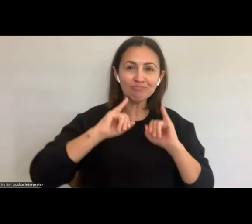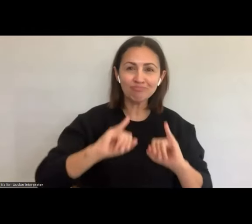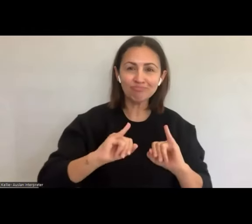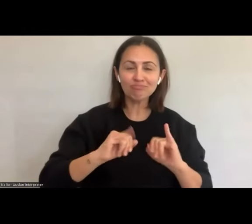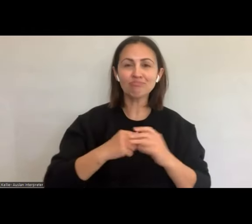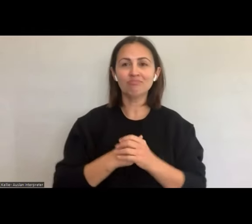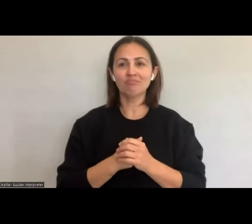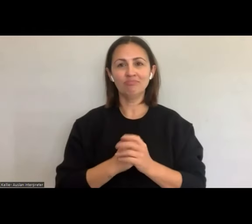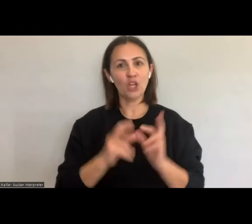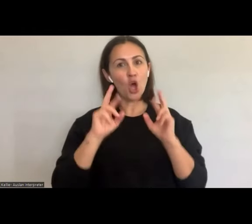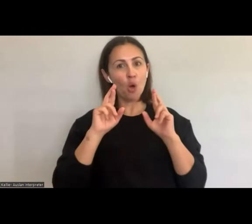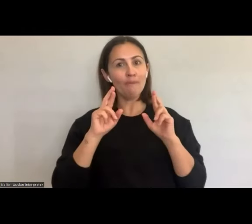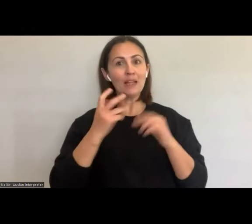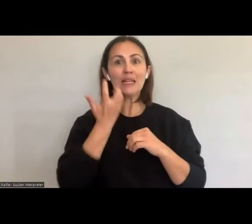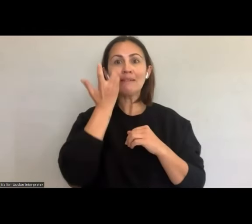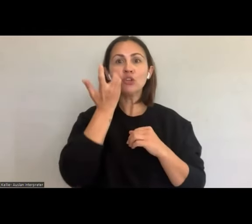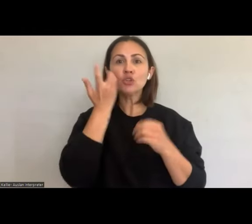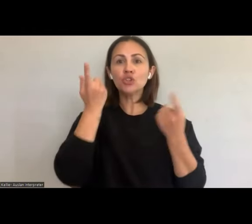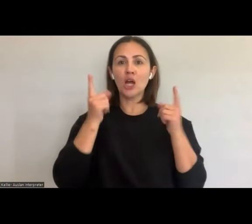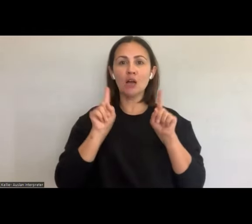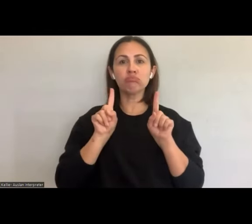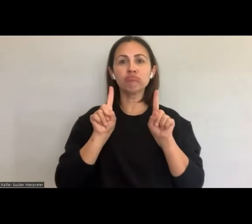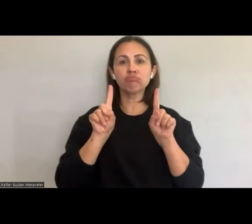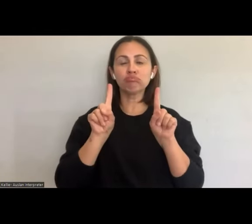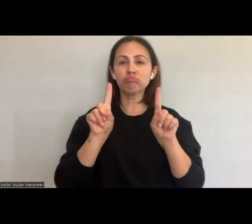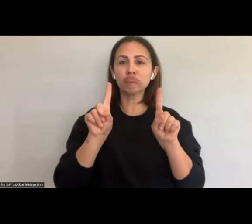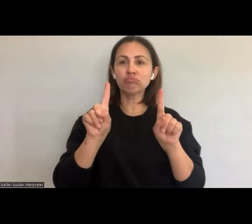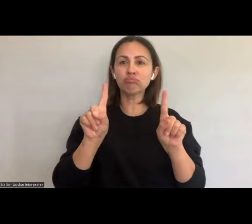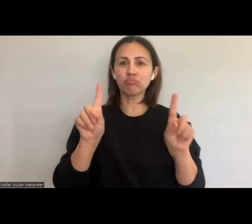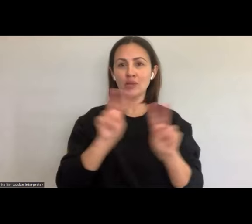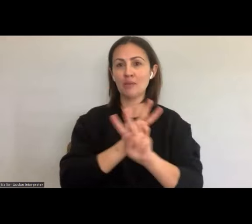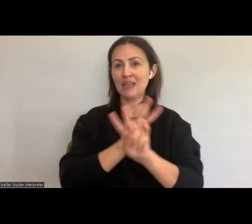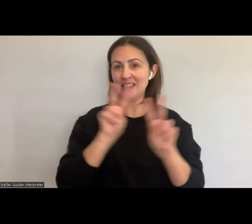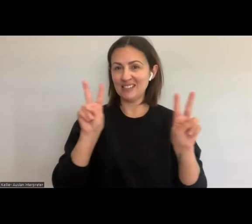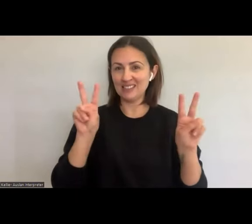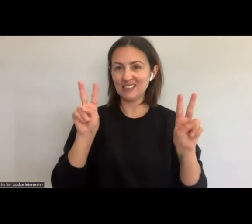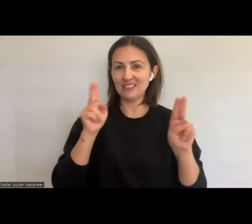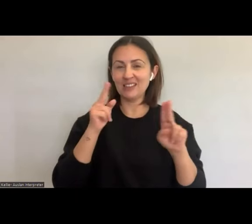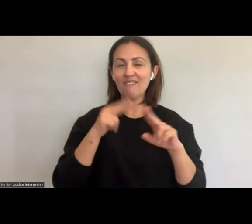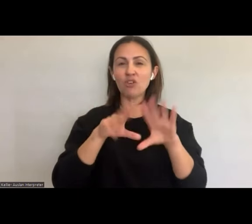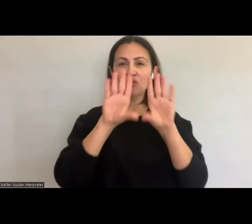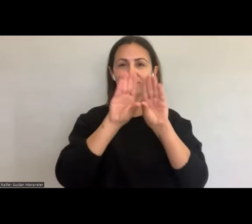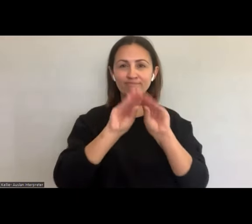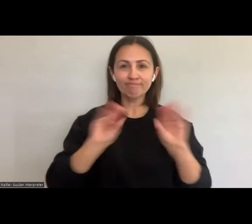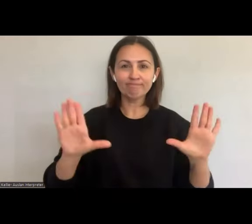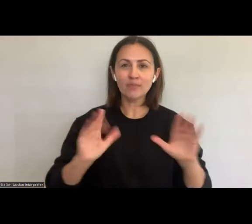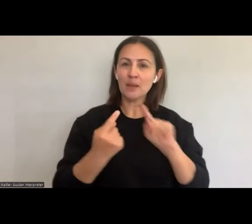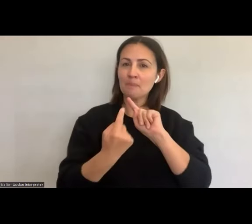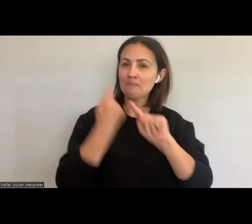together in harmony in the spirit of healing and truth-telling expressed so clearly and deeply in